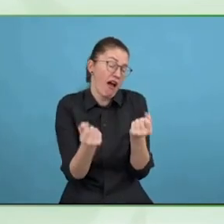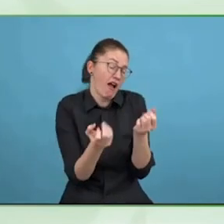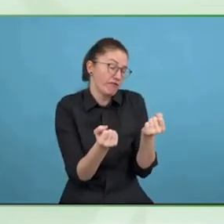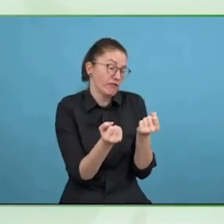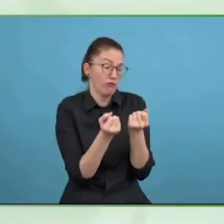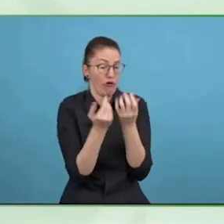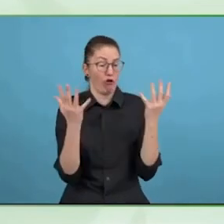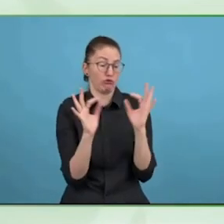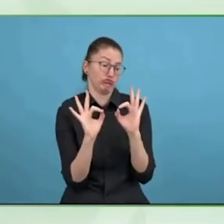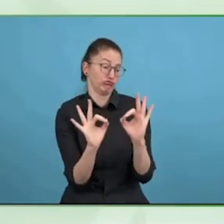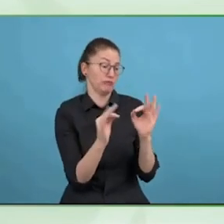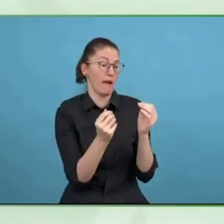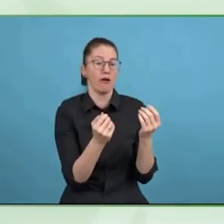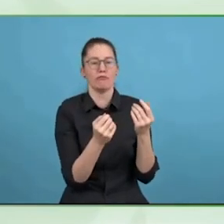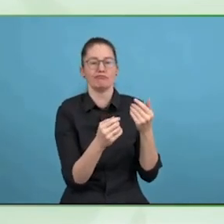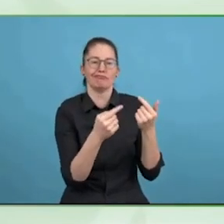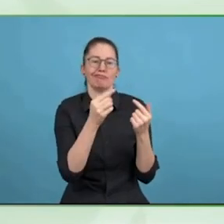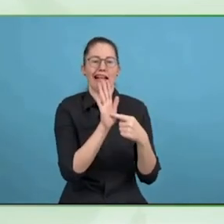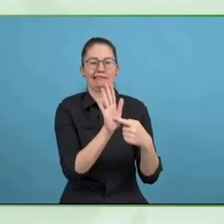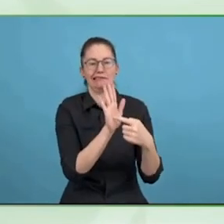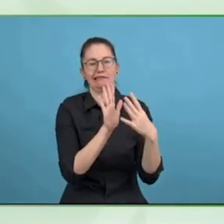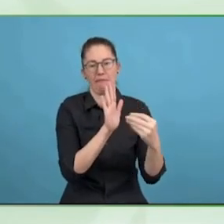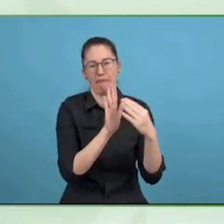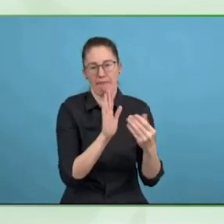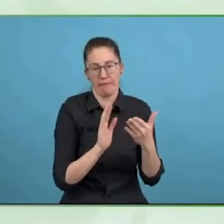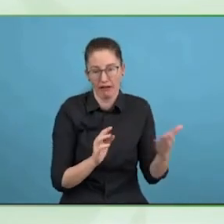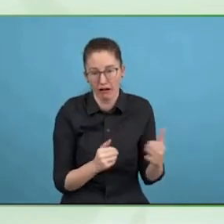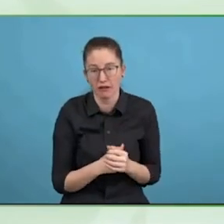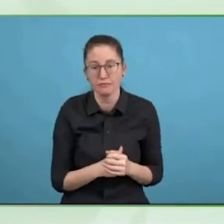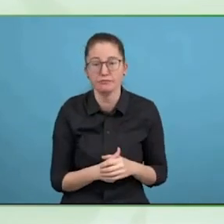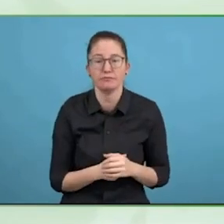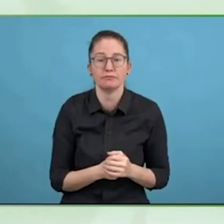assistive technology and the constituent use of assistive